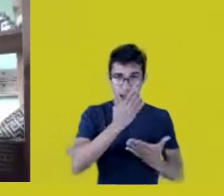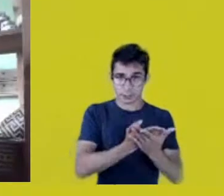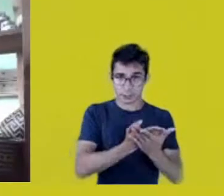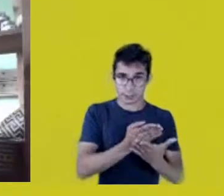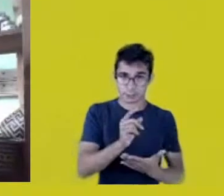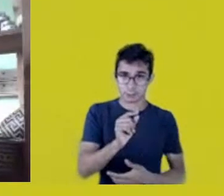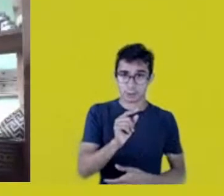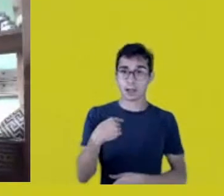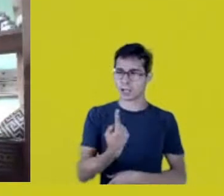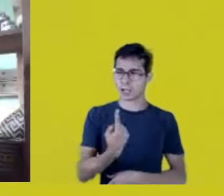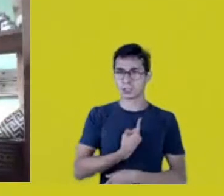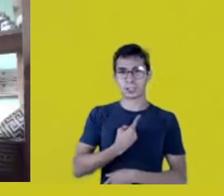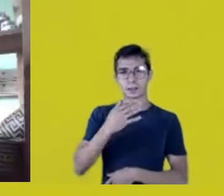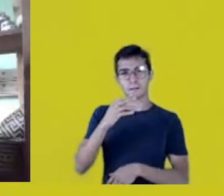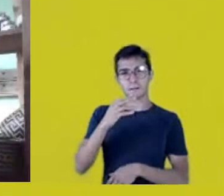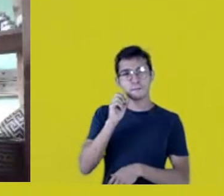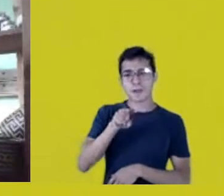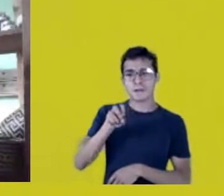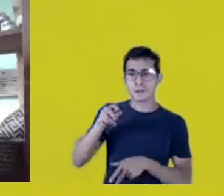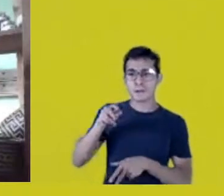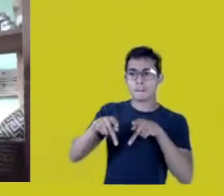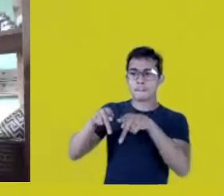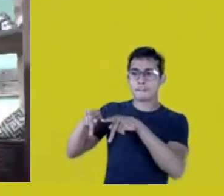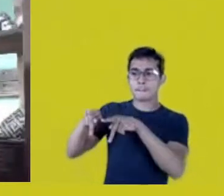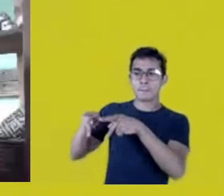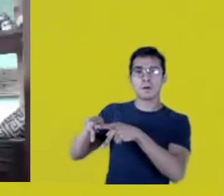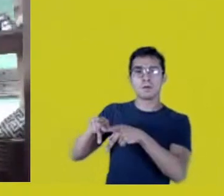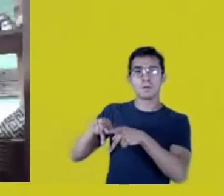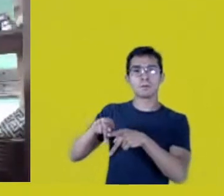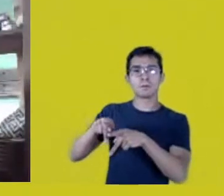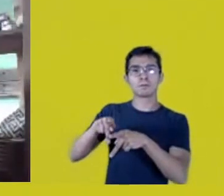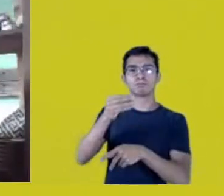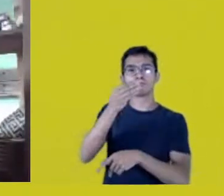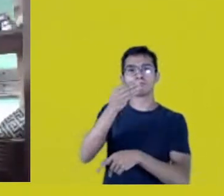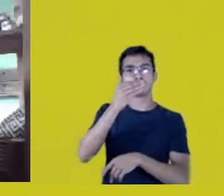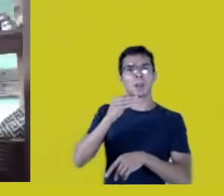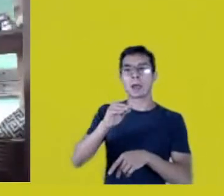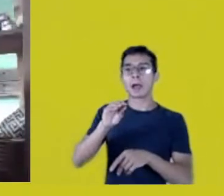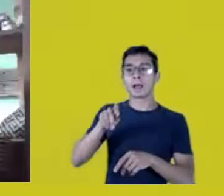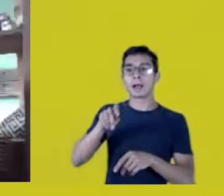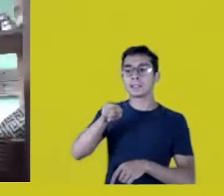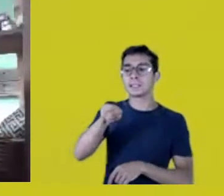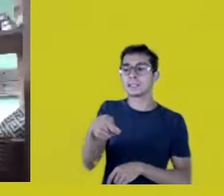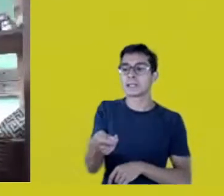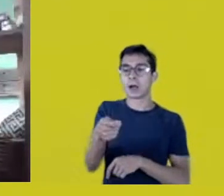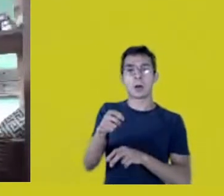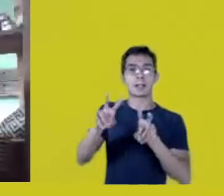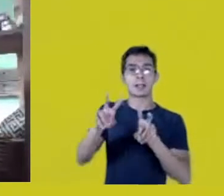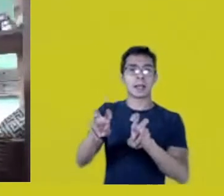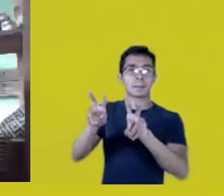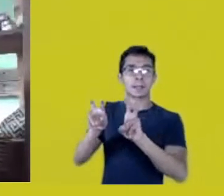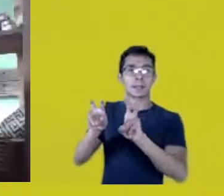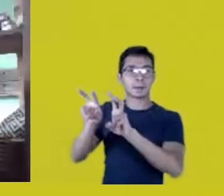peoples into themes, cultures into themes, as if I could work on them as themes...